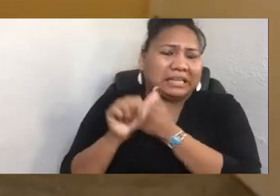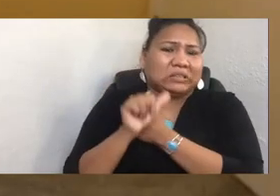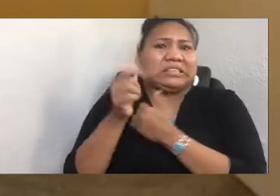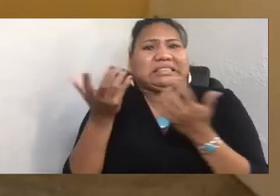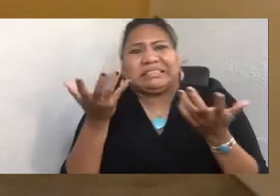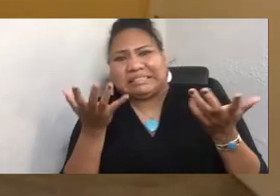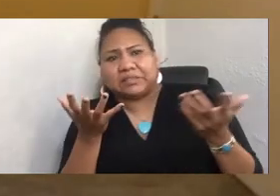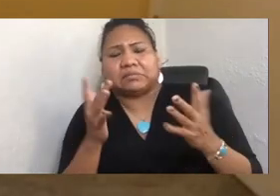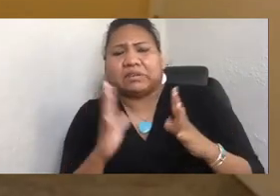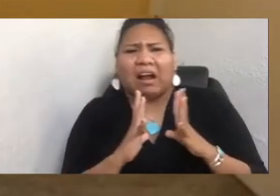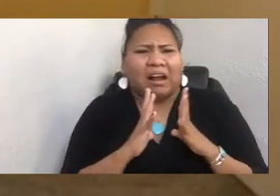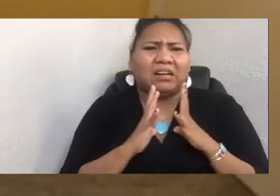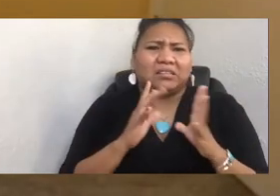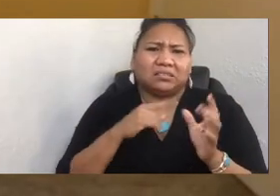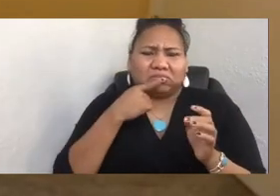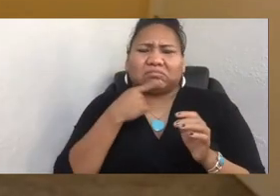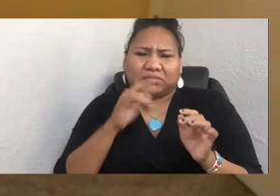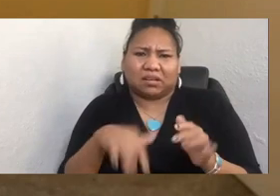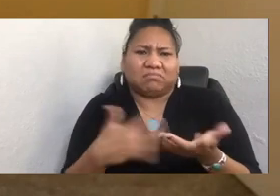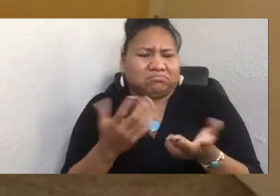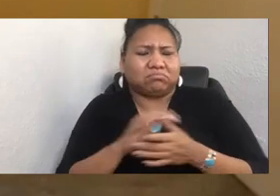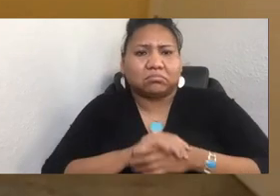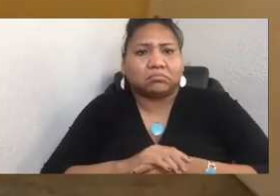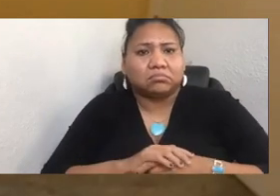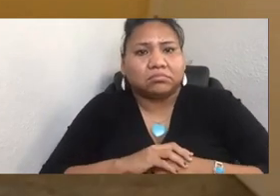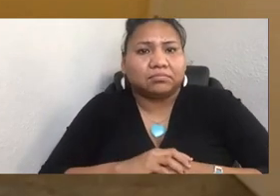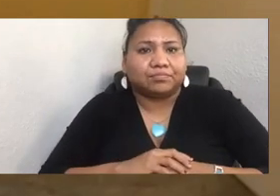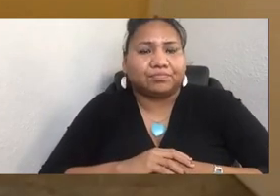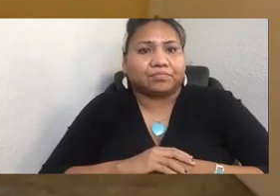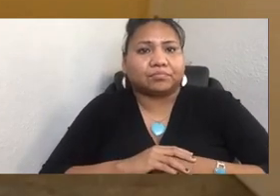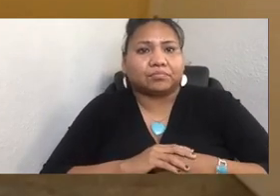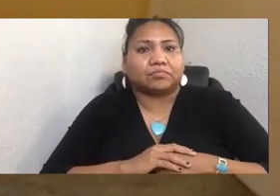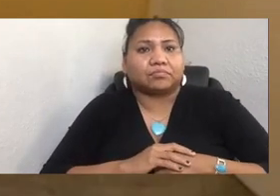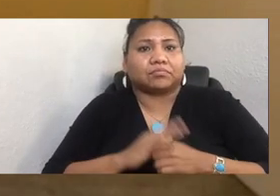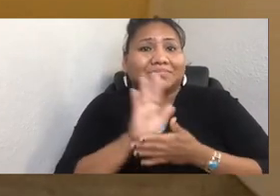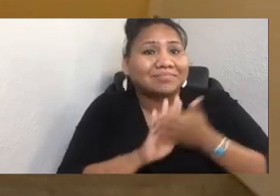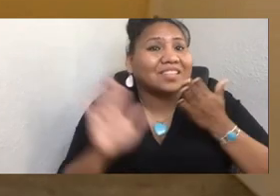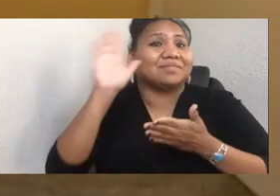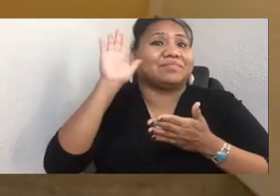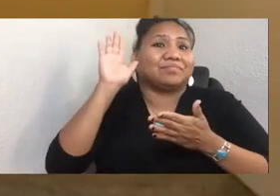And I think that if higher education is not a safe place for you, it's also OK to say that.